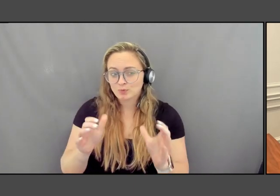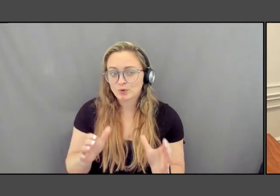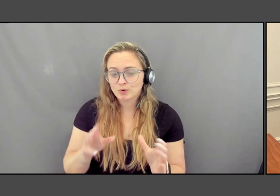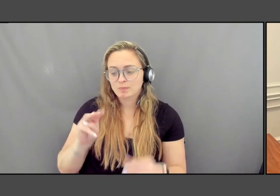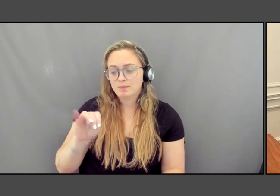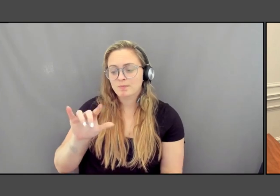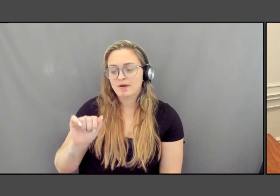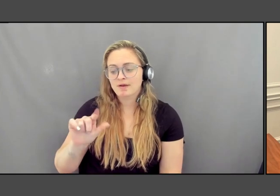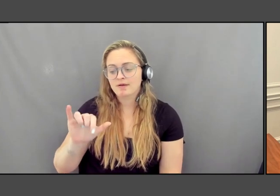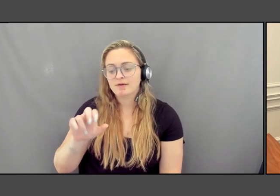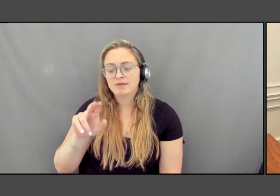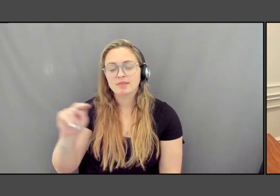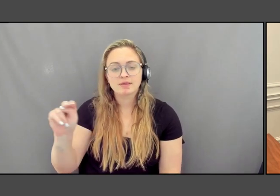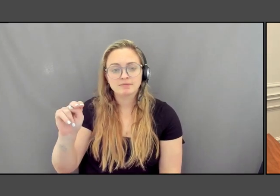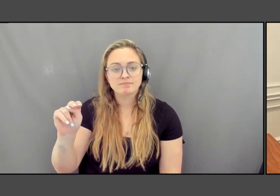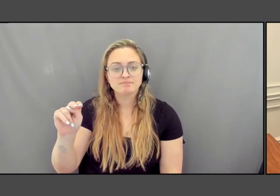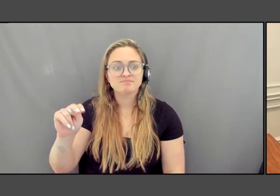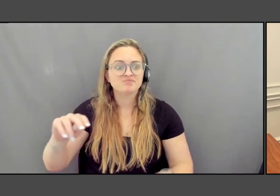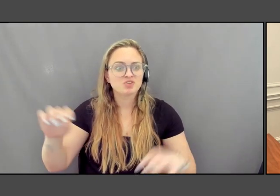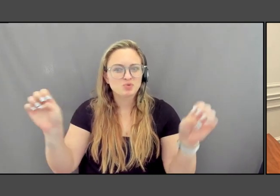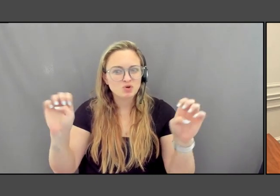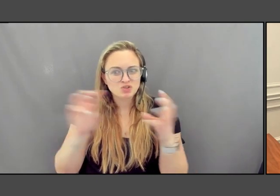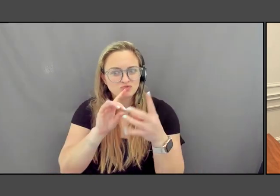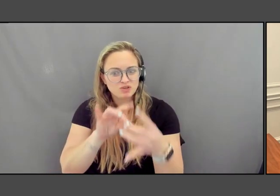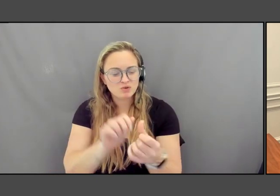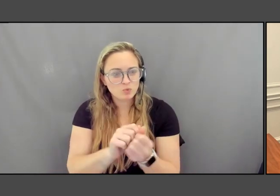emergency is a challenge that faces us all.